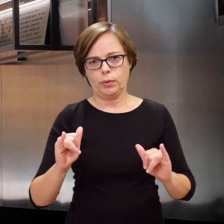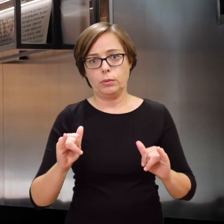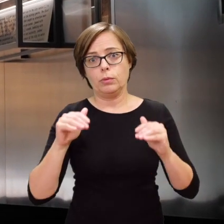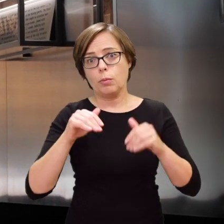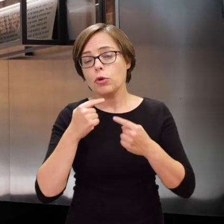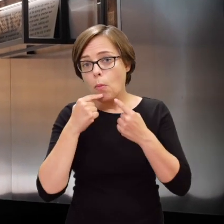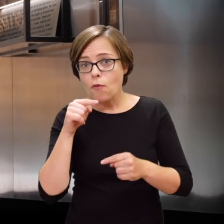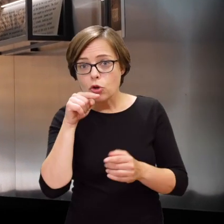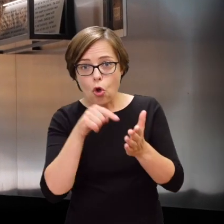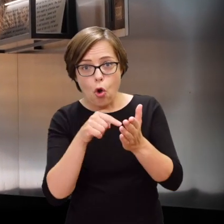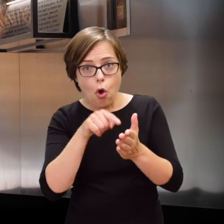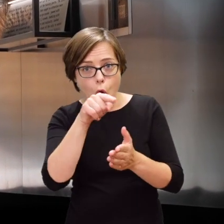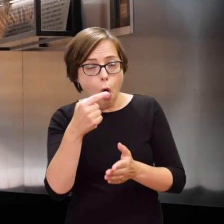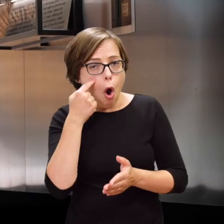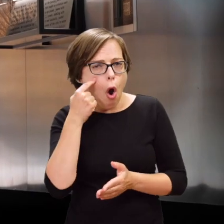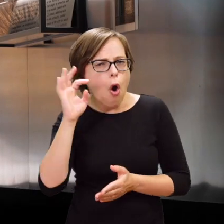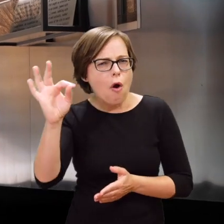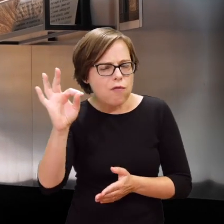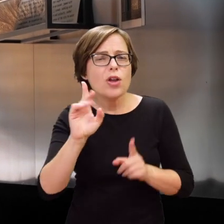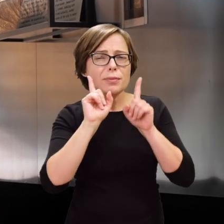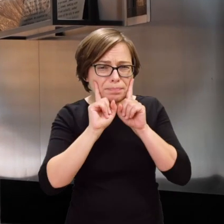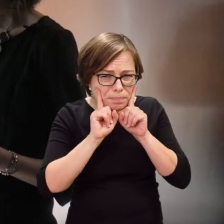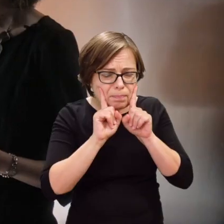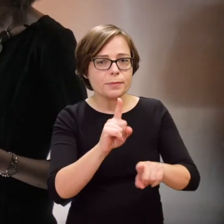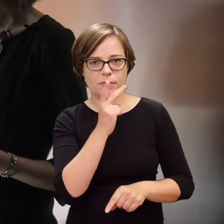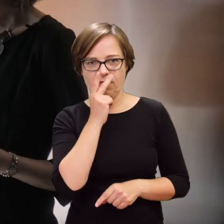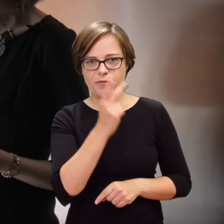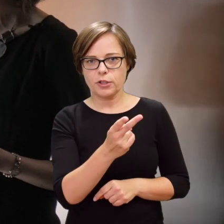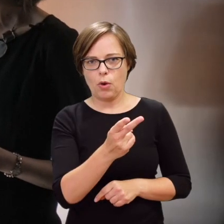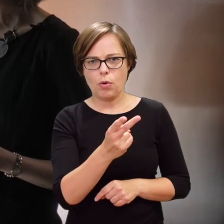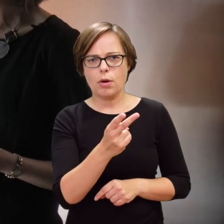So we have the eye of Krystyna Budnicka, who actually did see for herself,